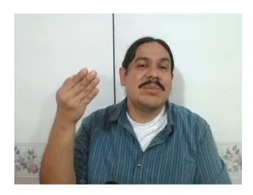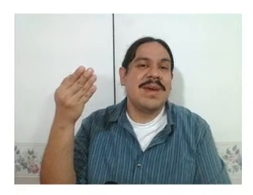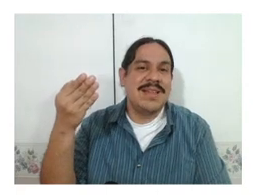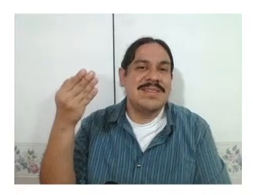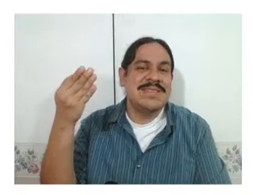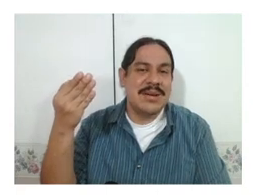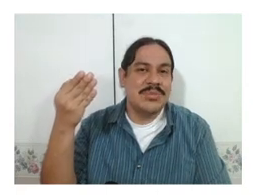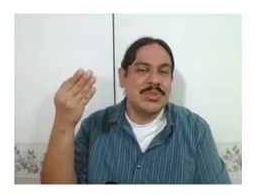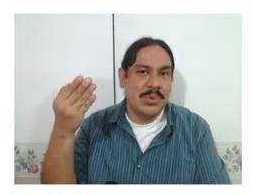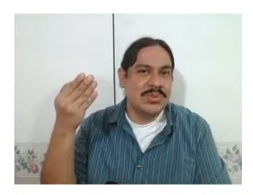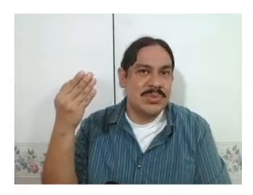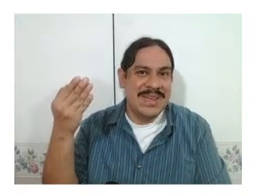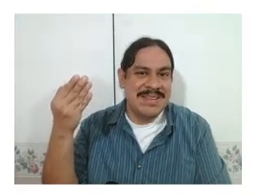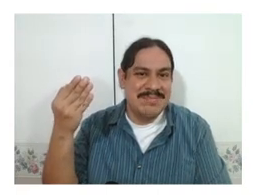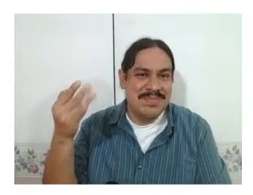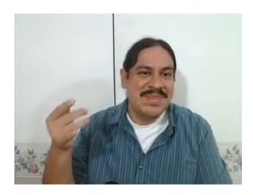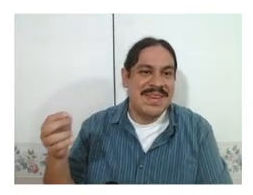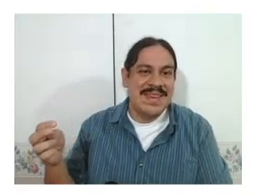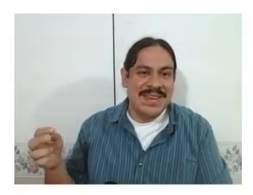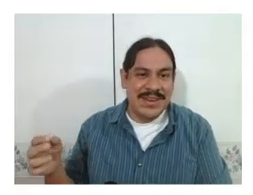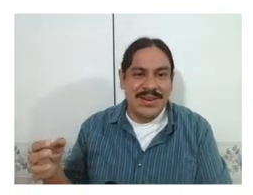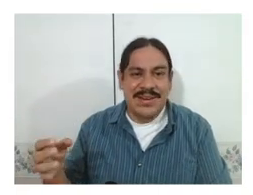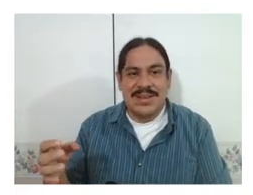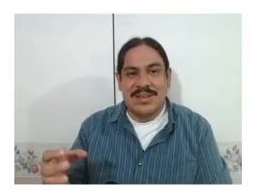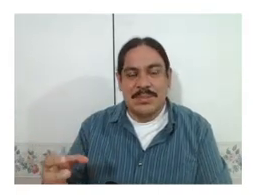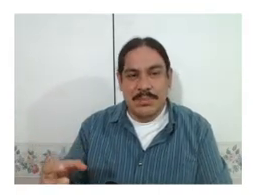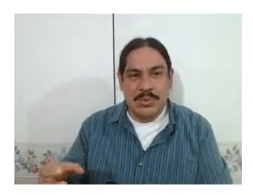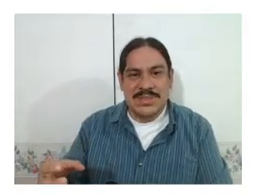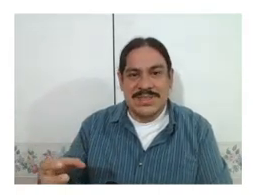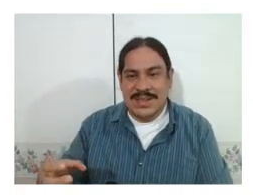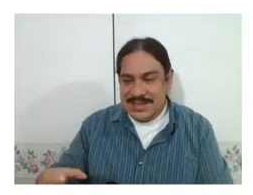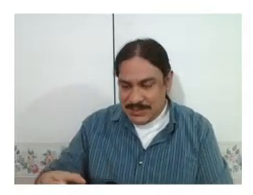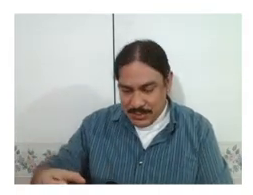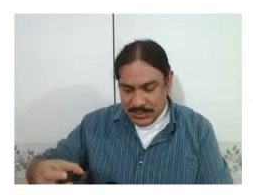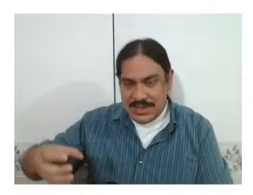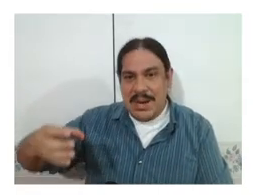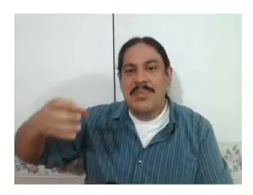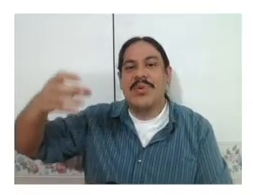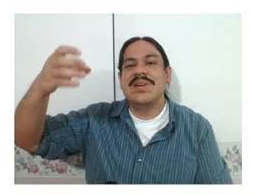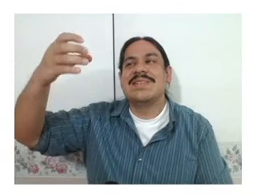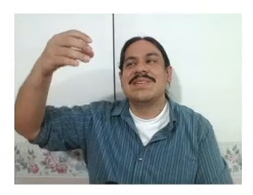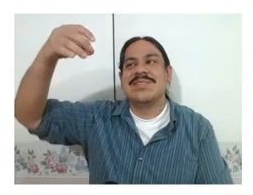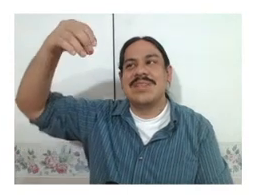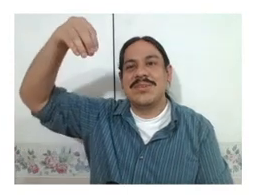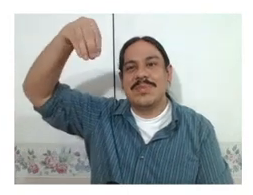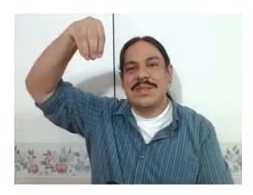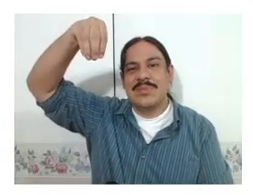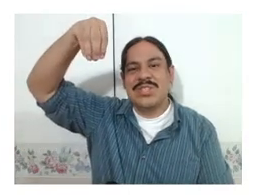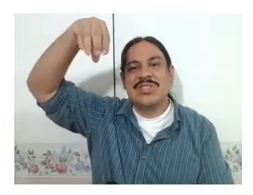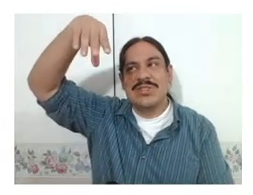palatal sound was supposed to begin here the 'post' sign is pulled upwards so